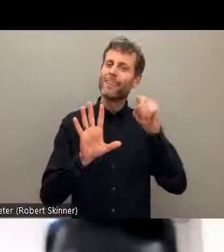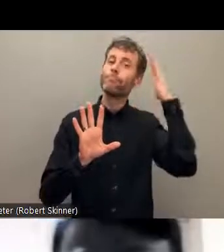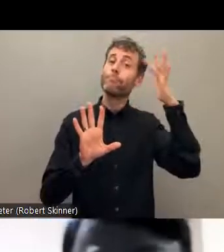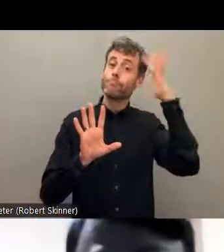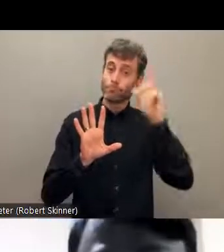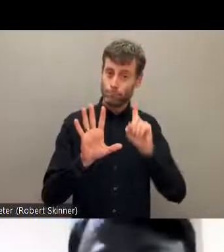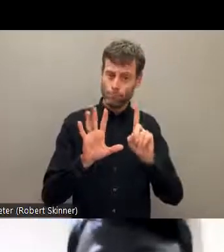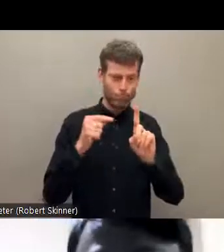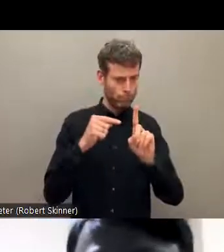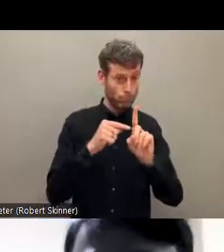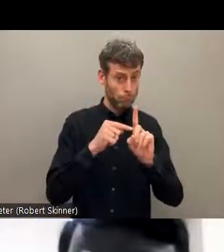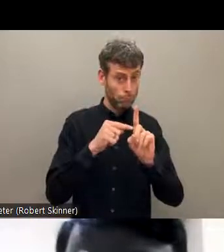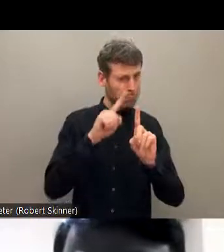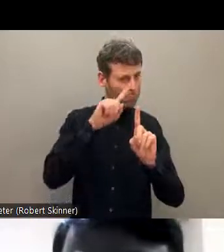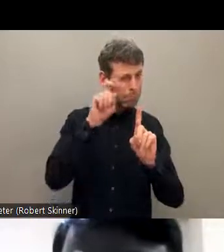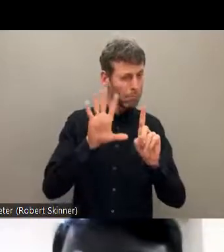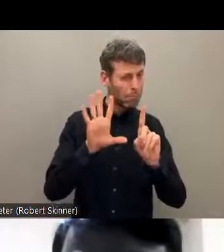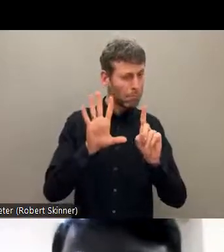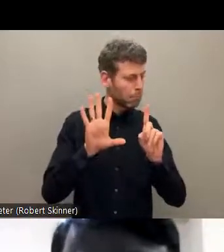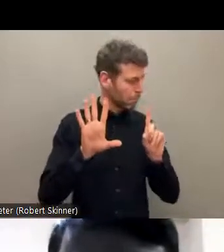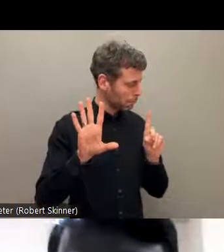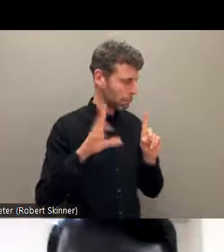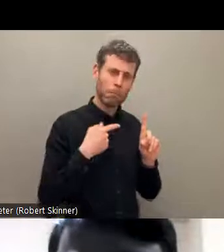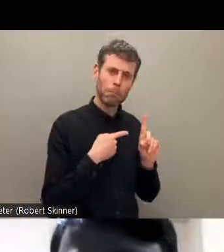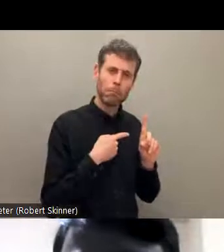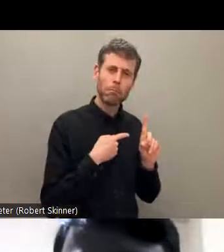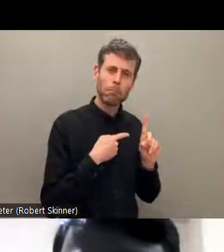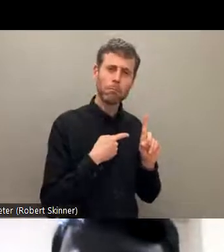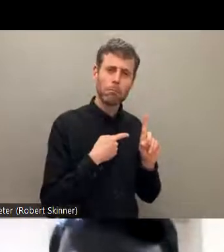action, are we living the action, that's a big